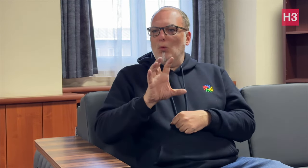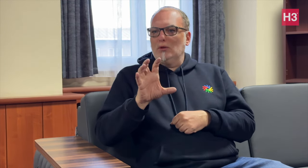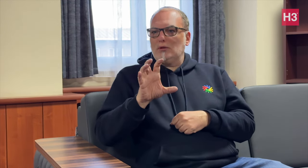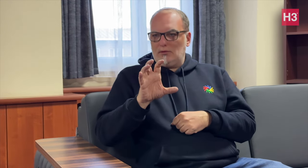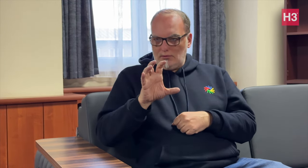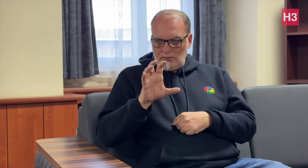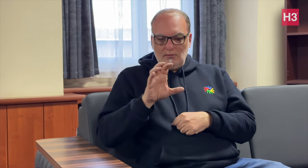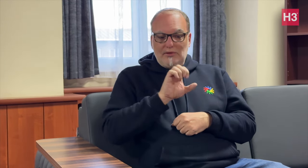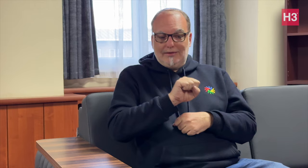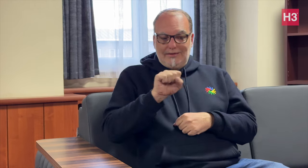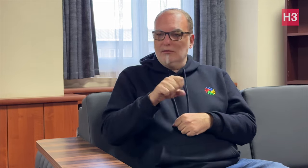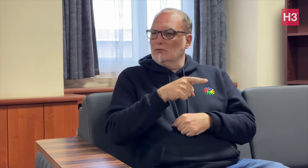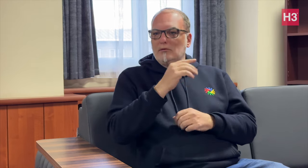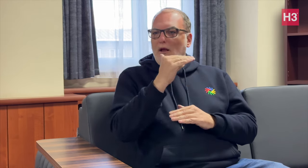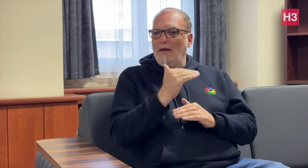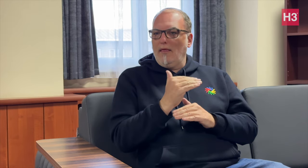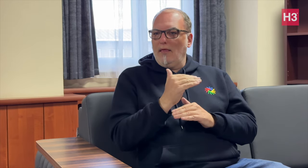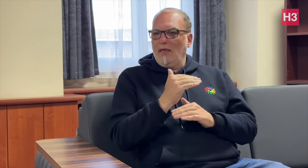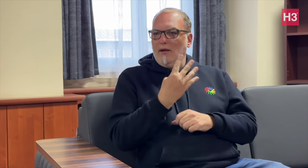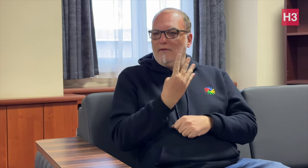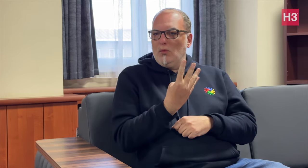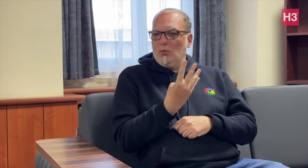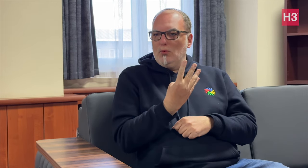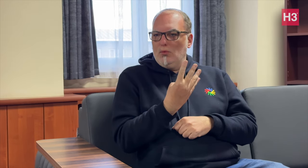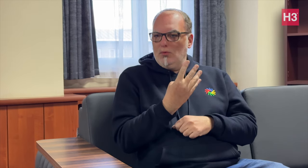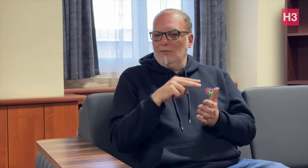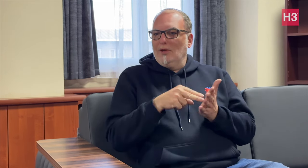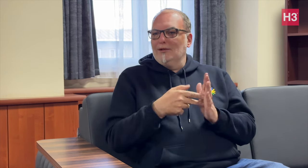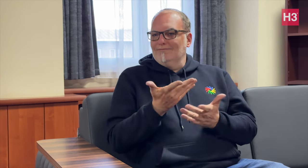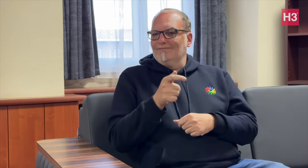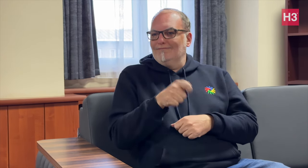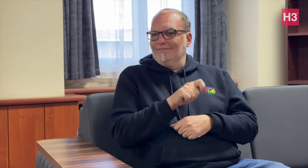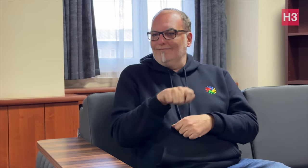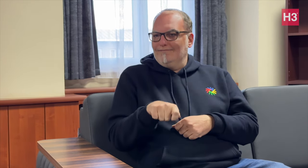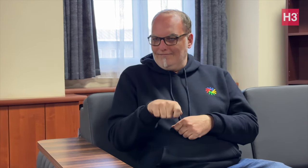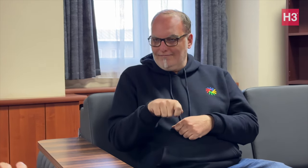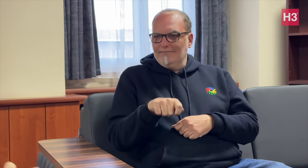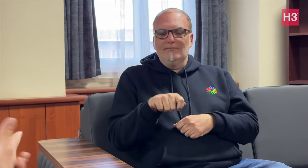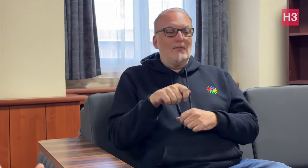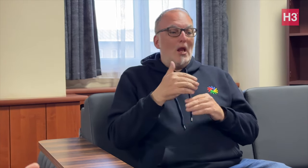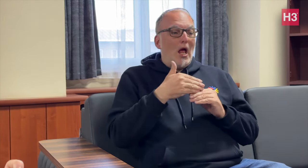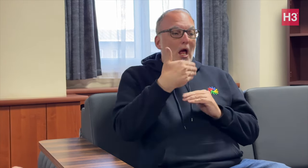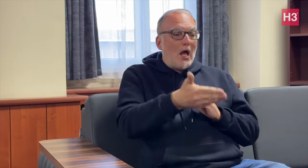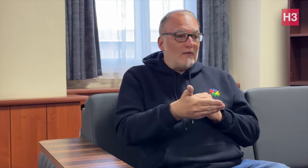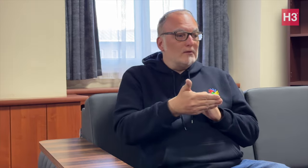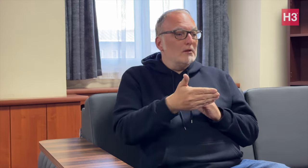and therefore the event was canceled. If a country wants to participate and